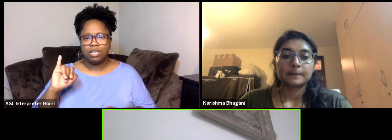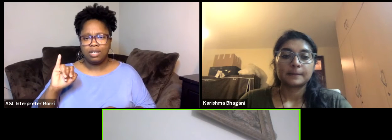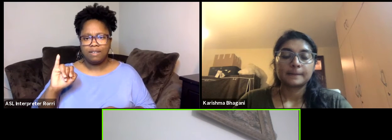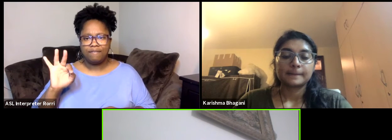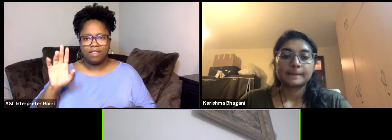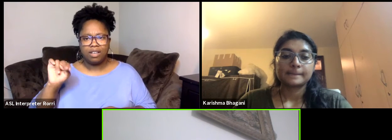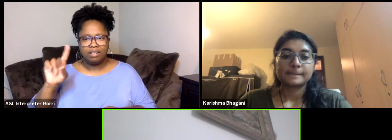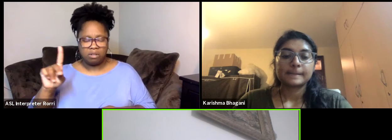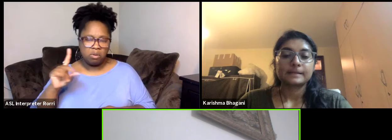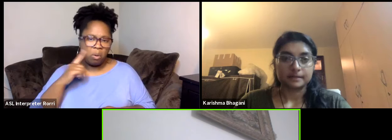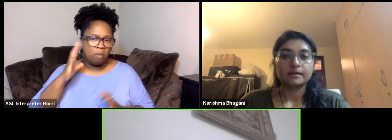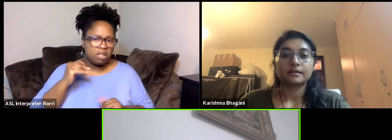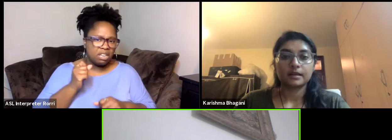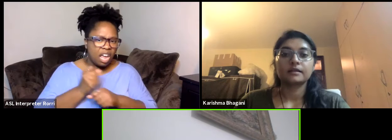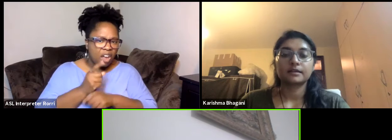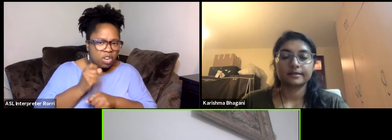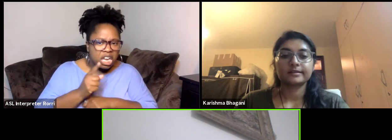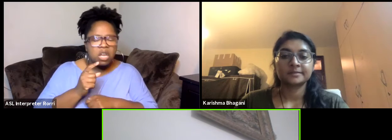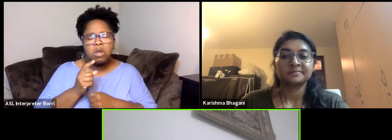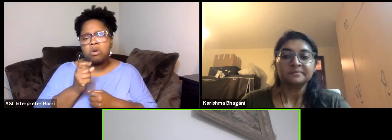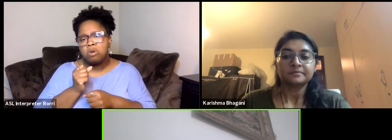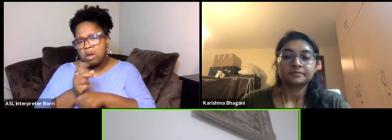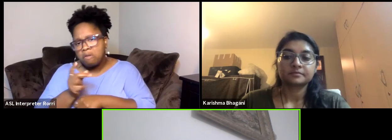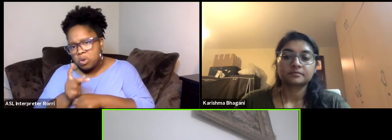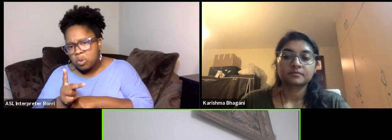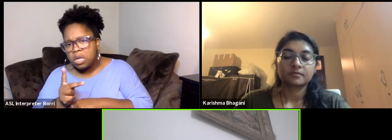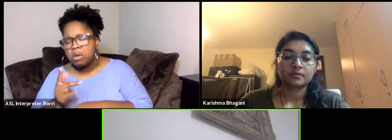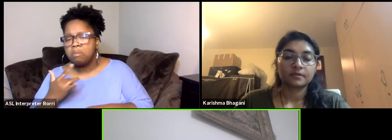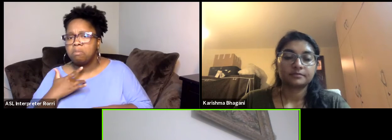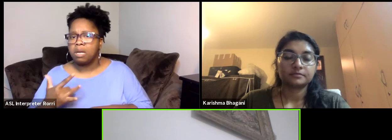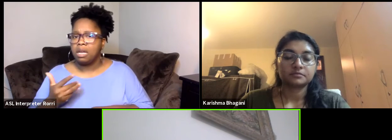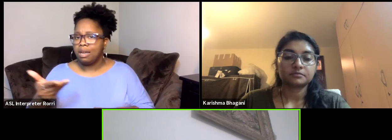or one every two years, we invite in a virtual meeting